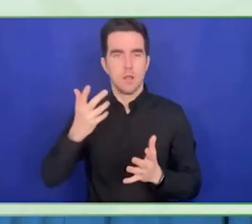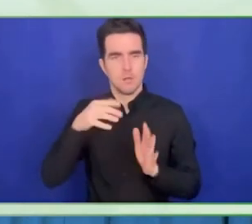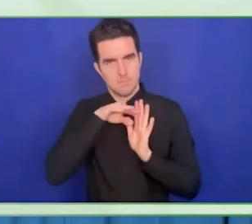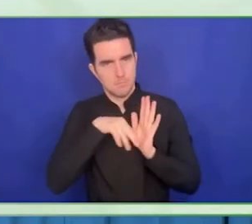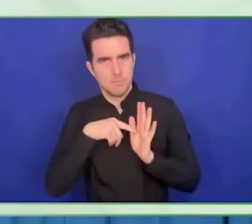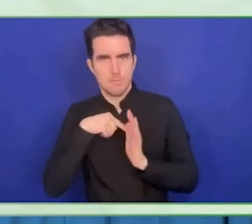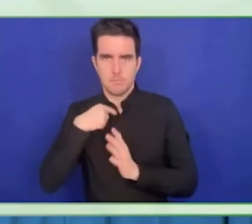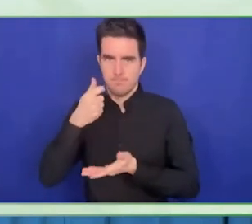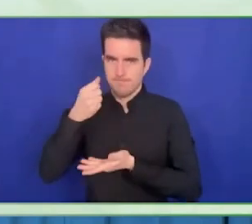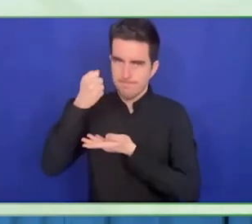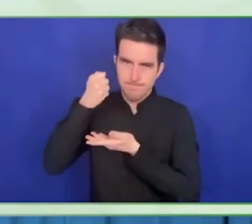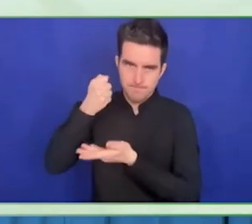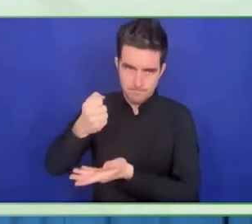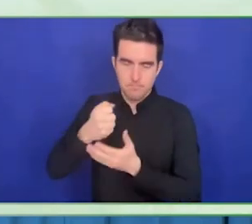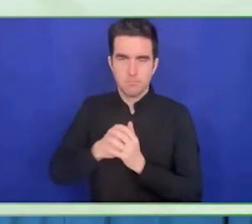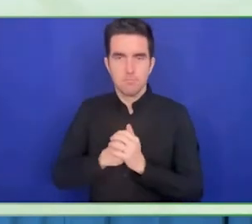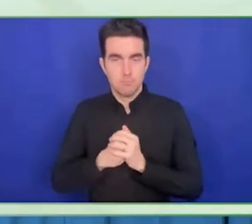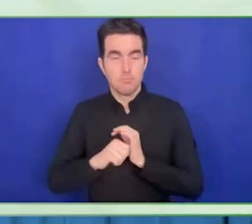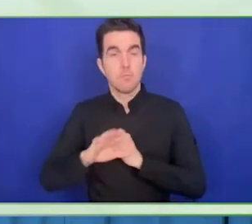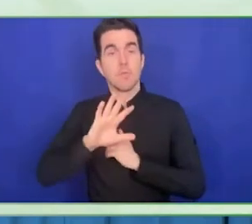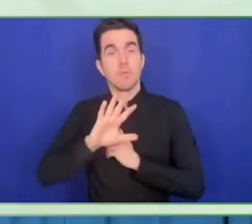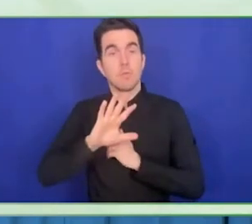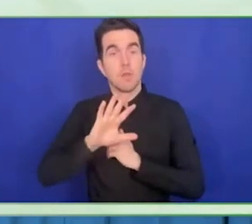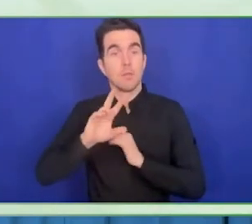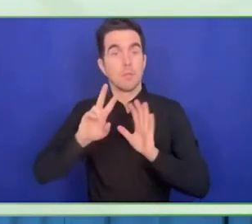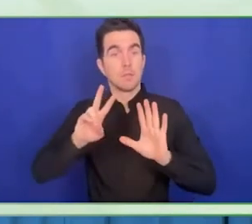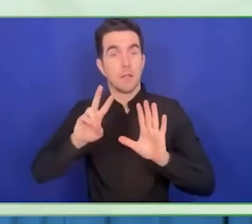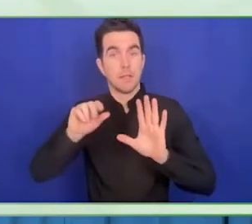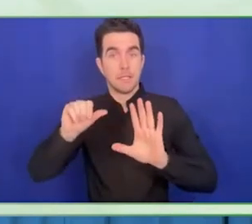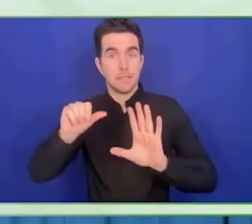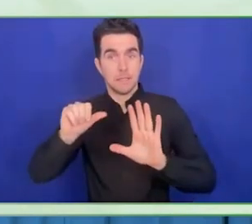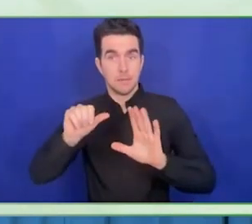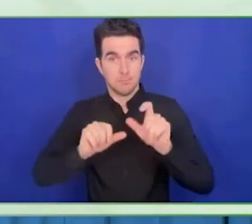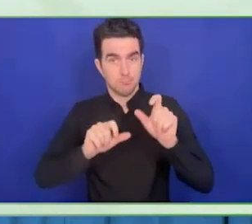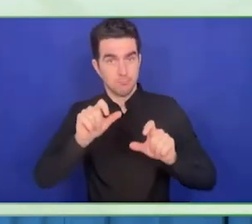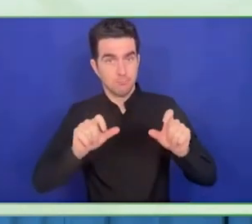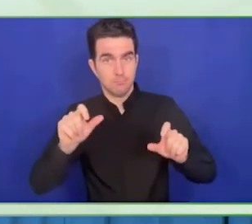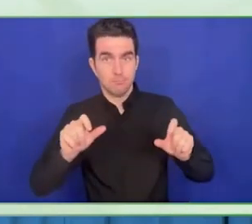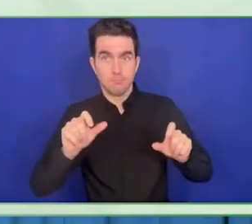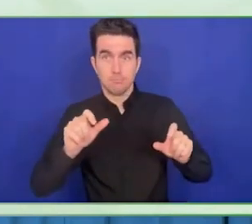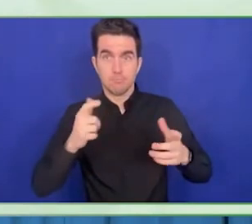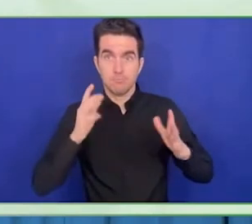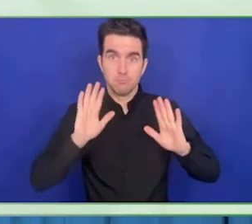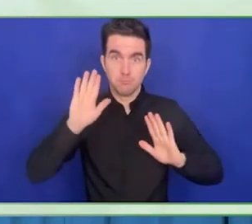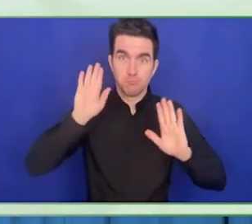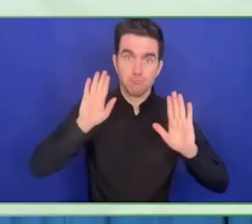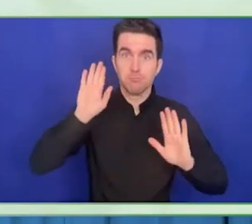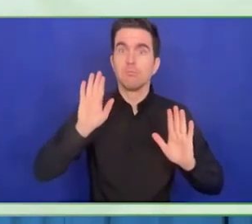You can read this on the ISPO webpage.